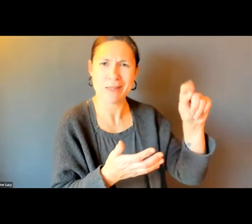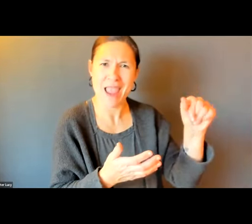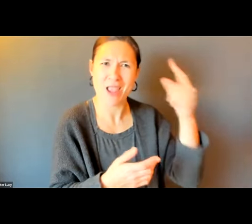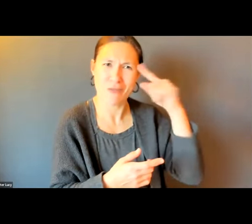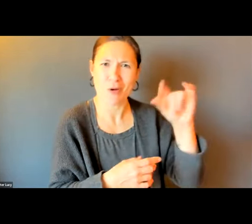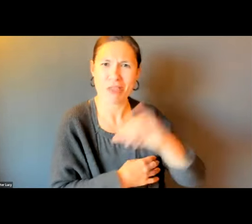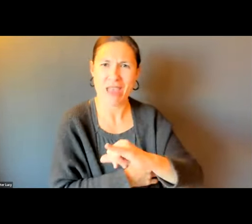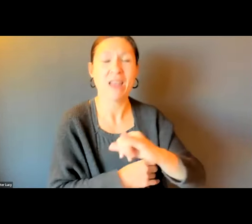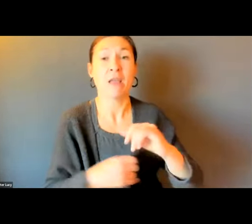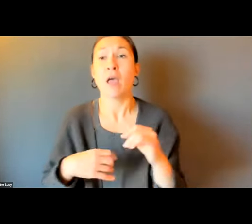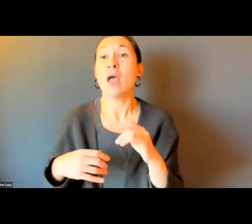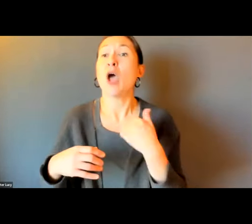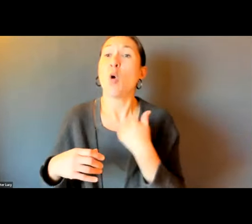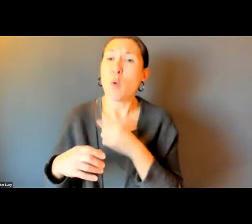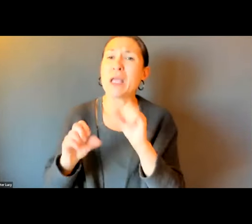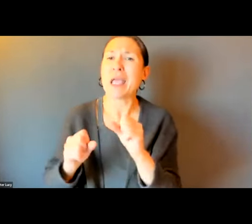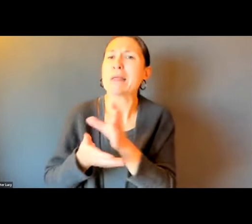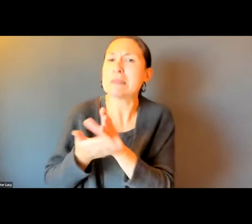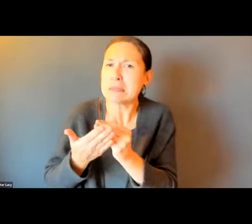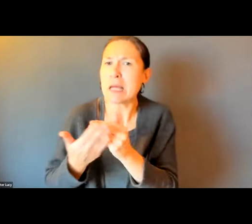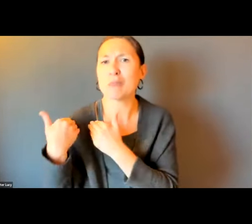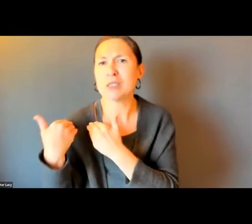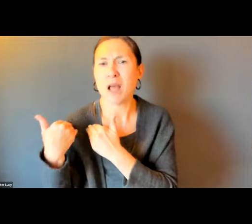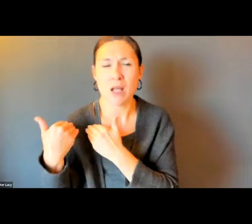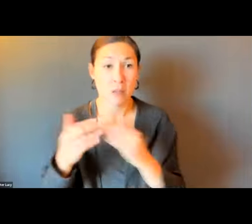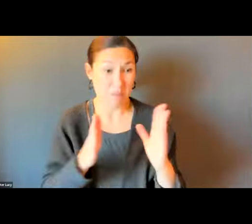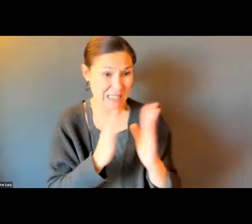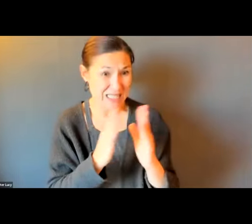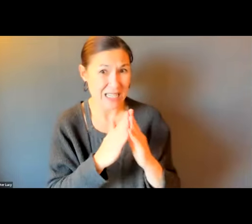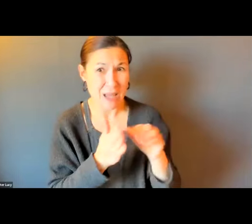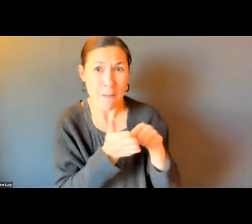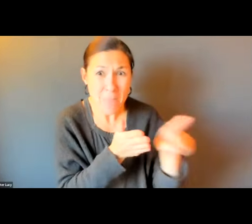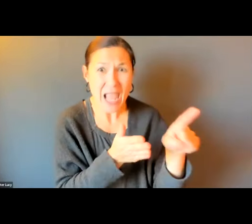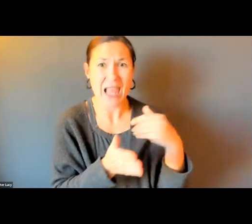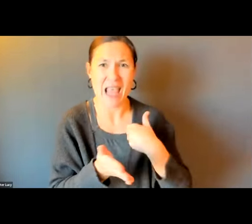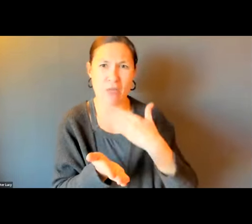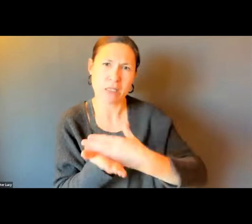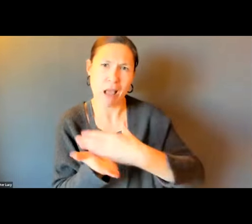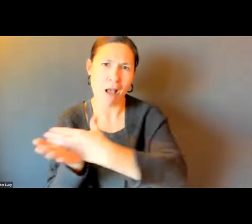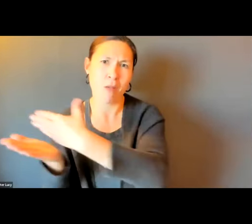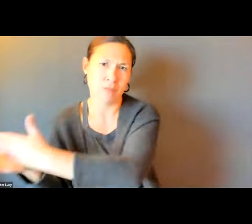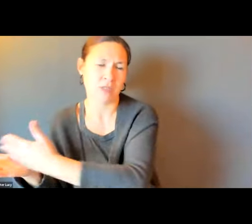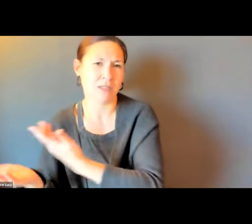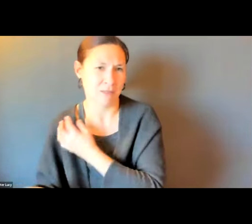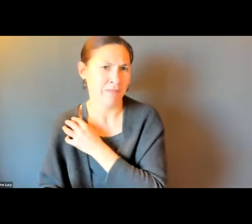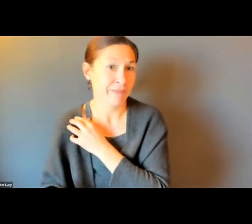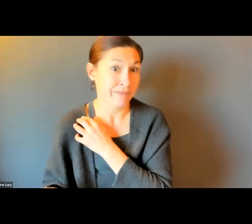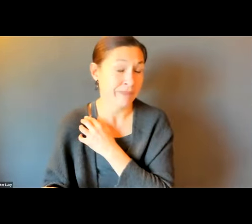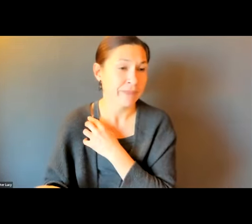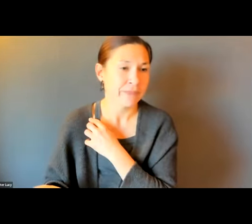I DON'T THINK IT REALLY DOES. WE CAN DO SOME OF OUR PART.